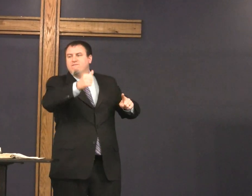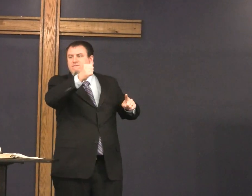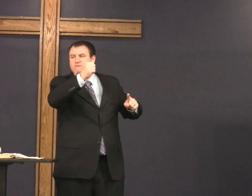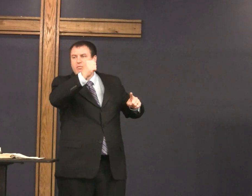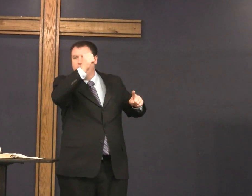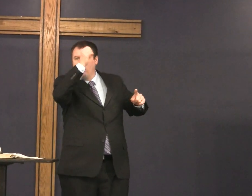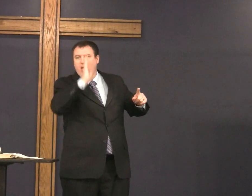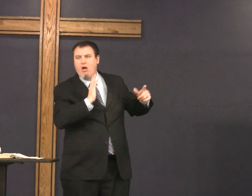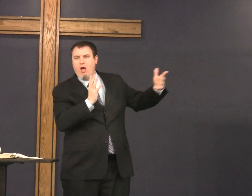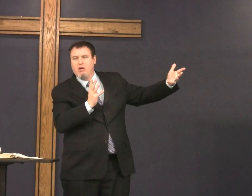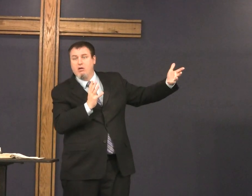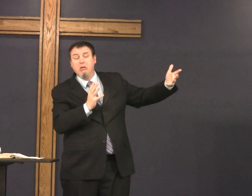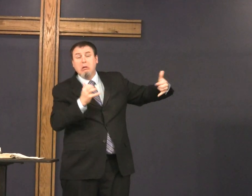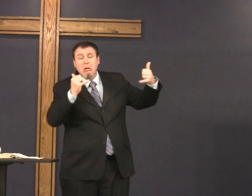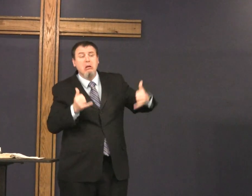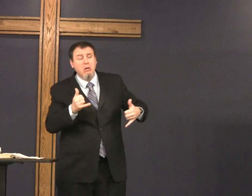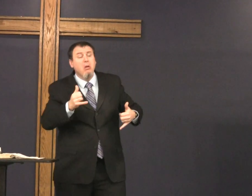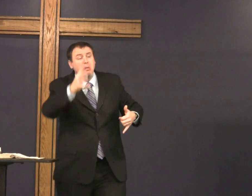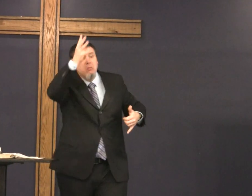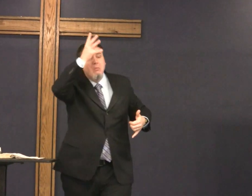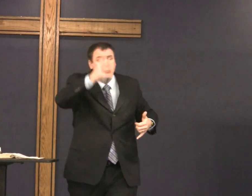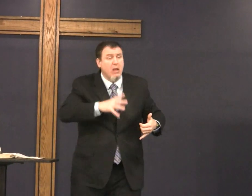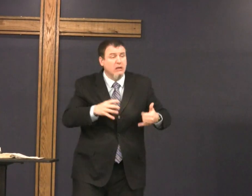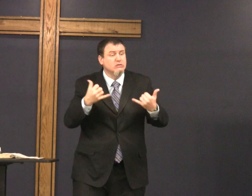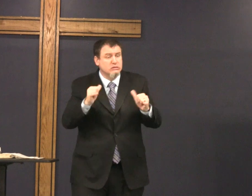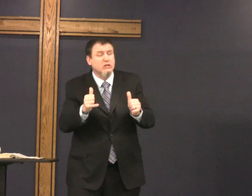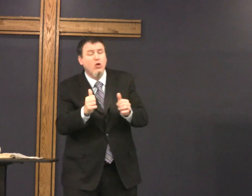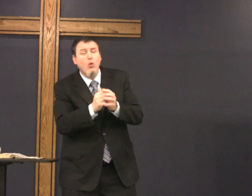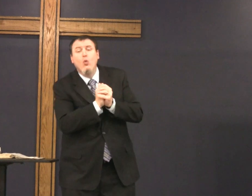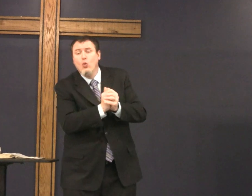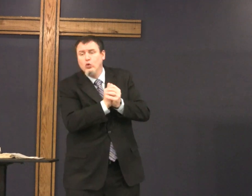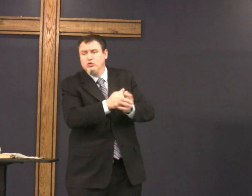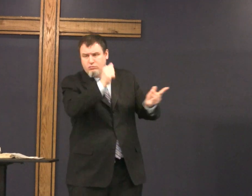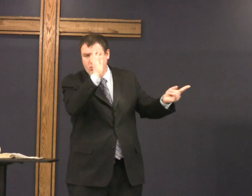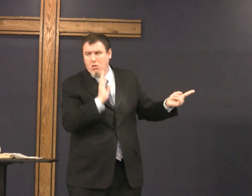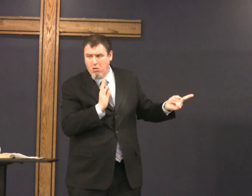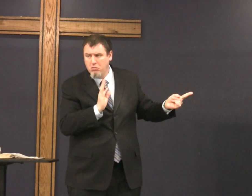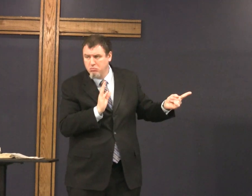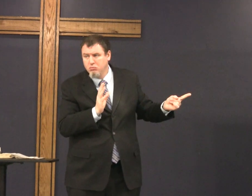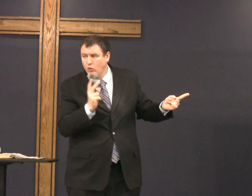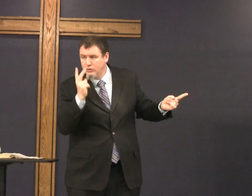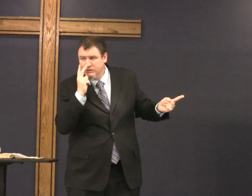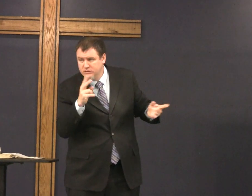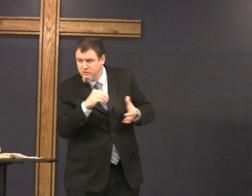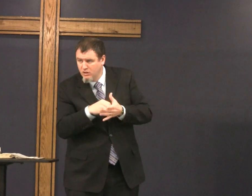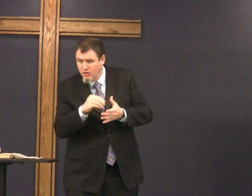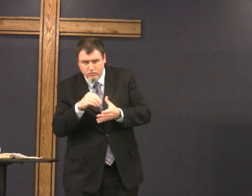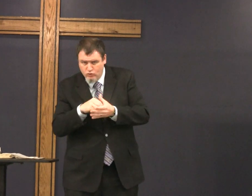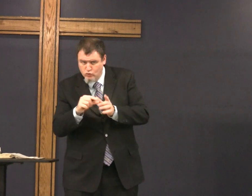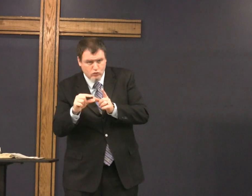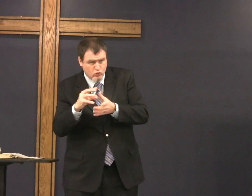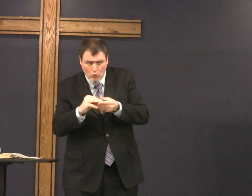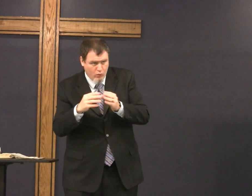man is separated from God and man still worship God we see that